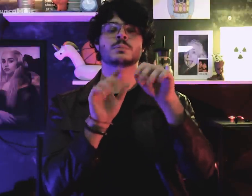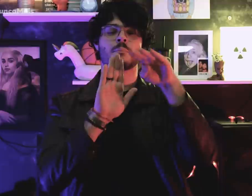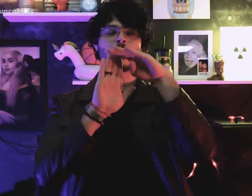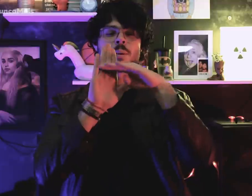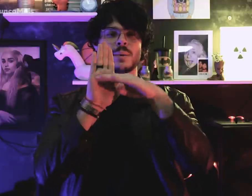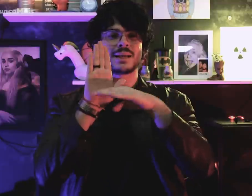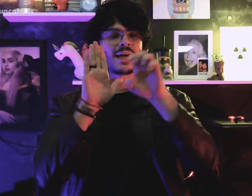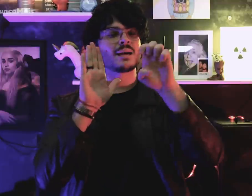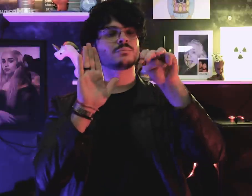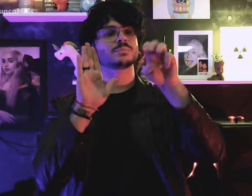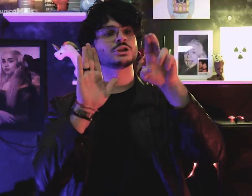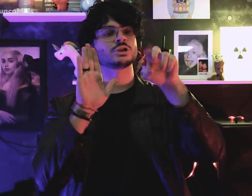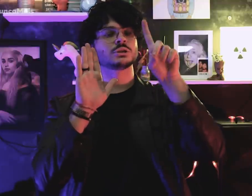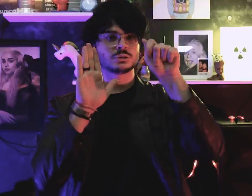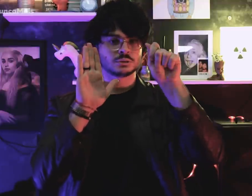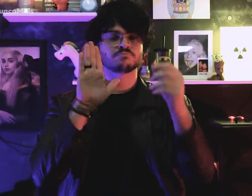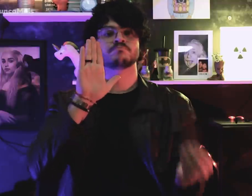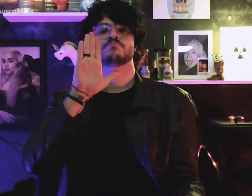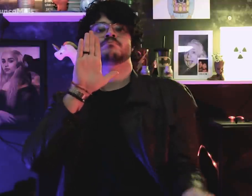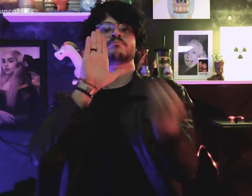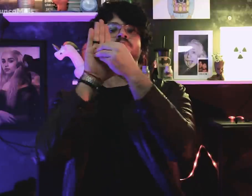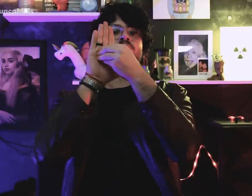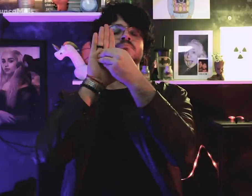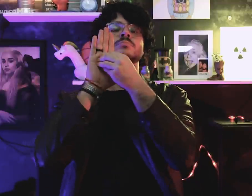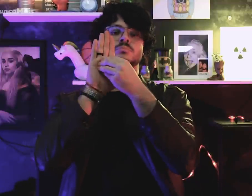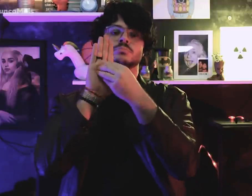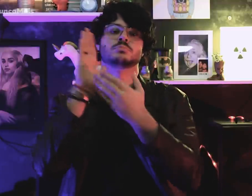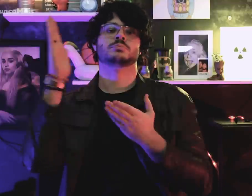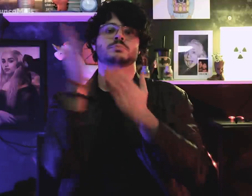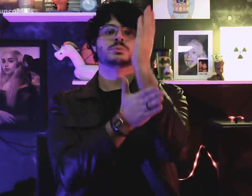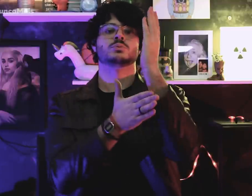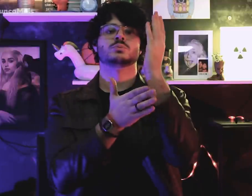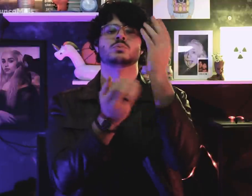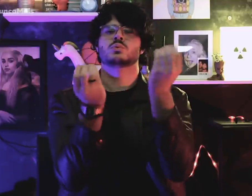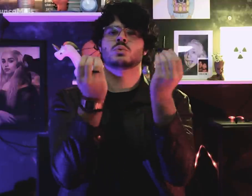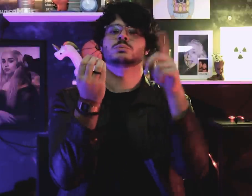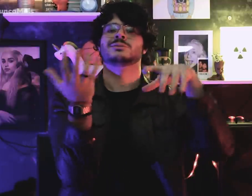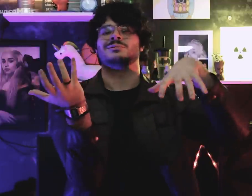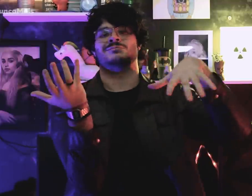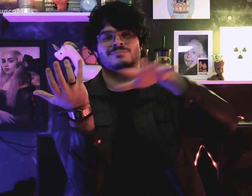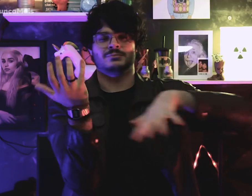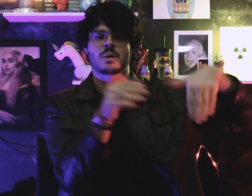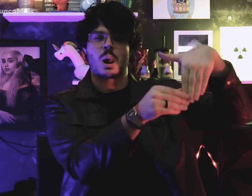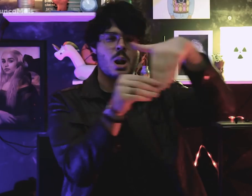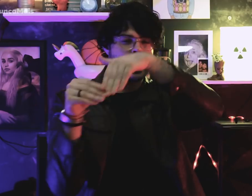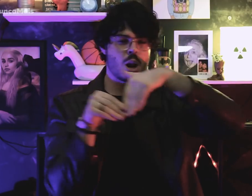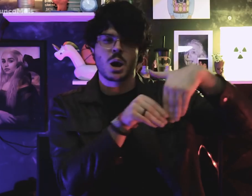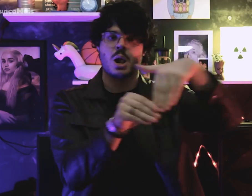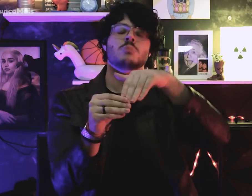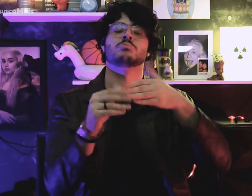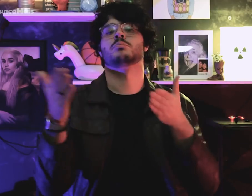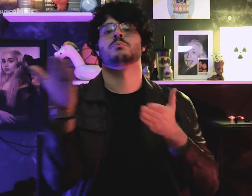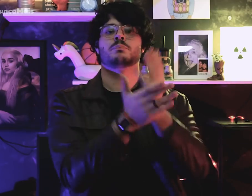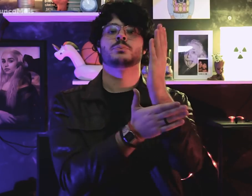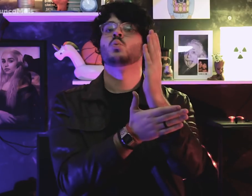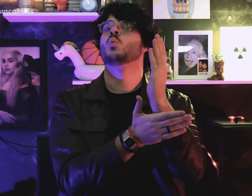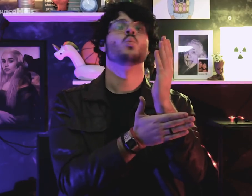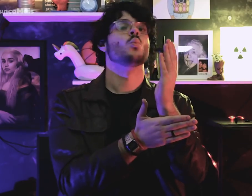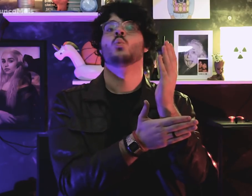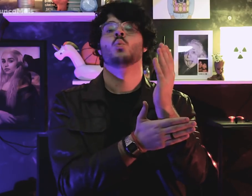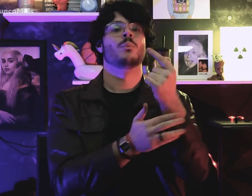a menu was approved by the National Congress,